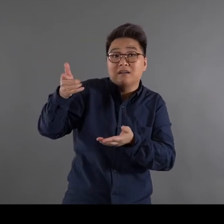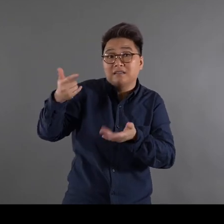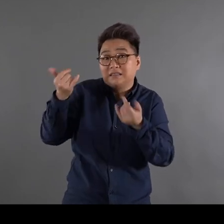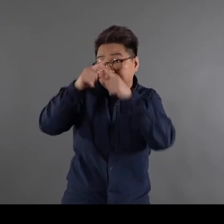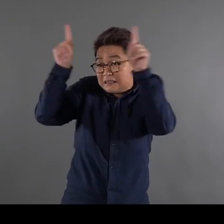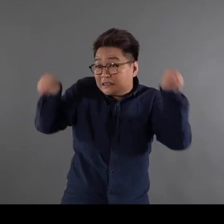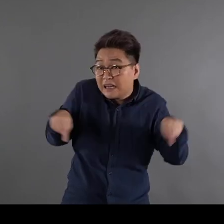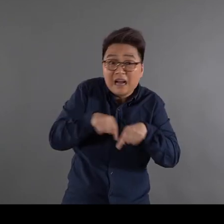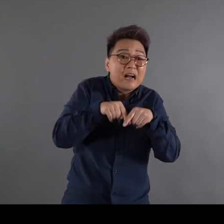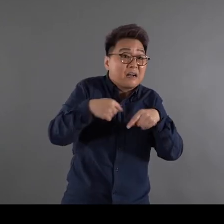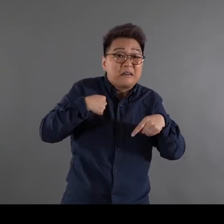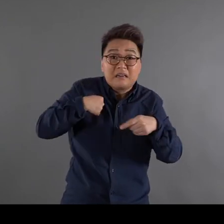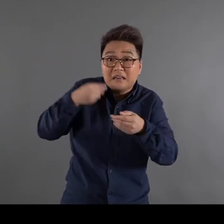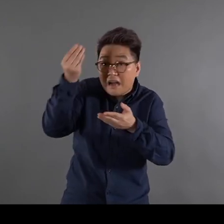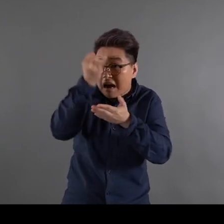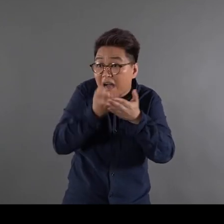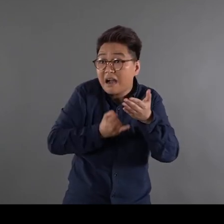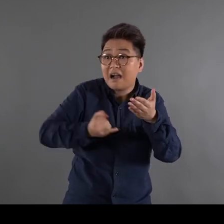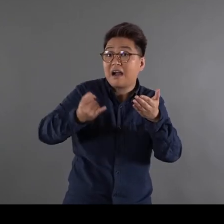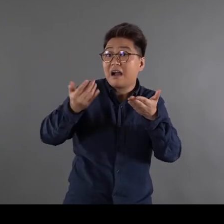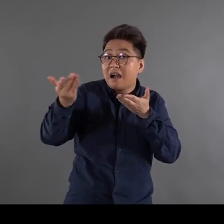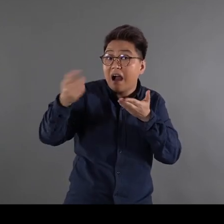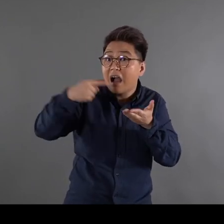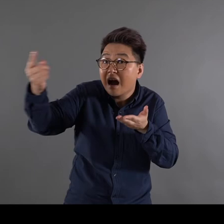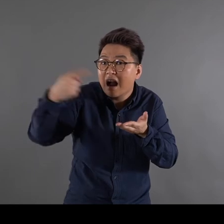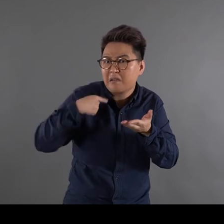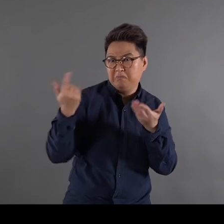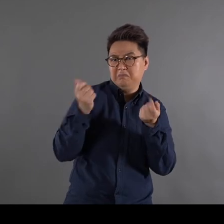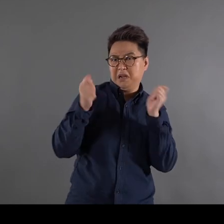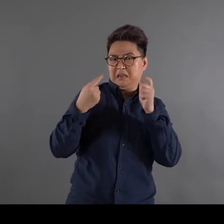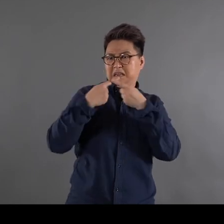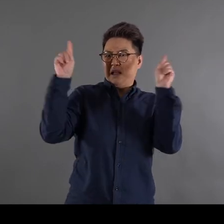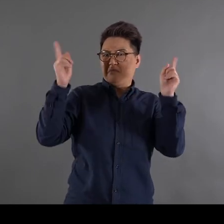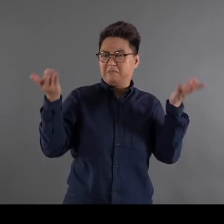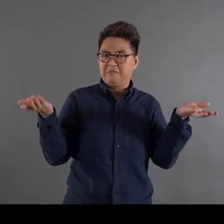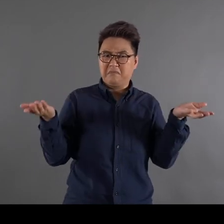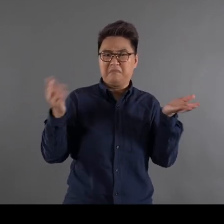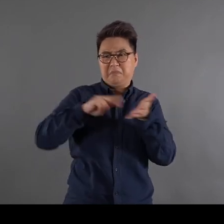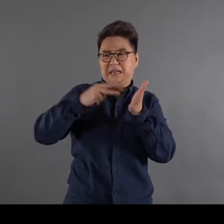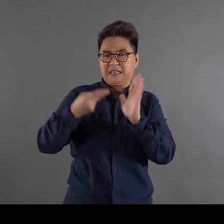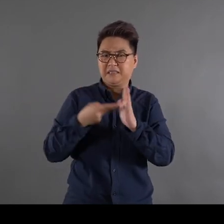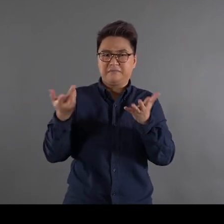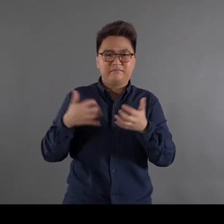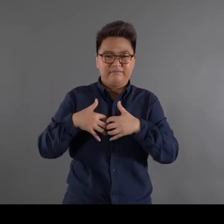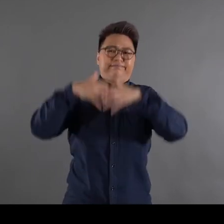but what they try to convey is not about the external They create other meanings